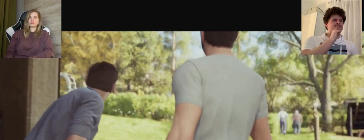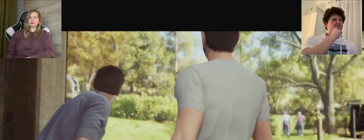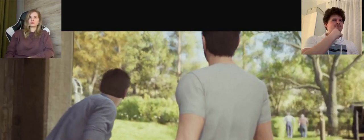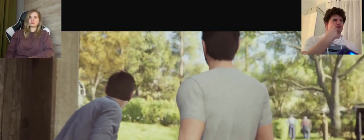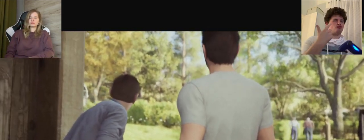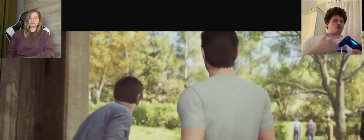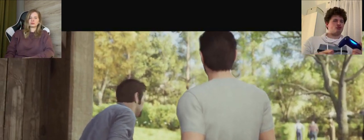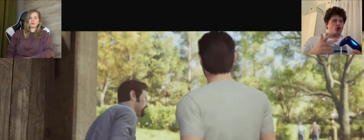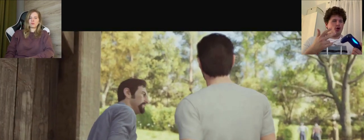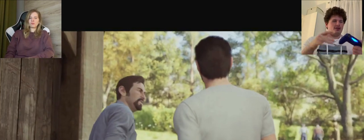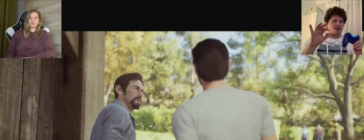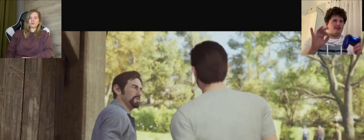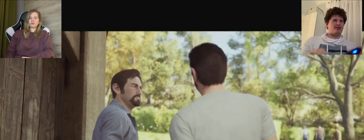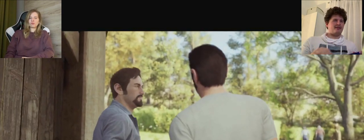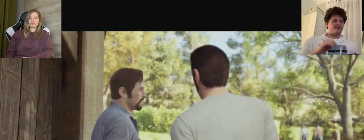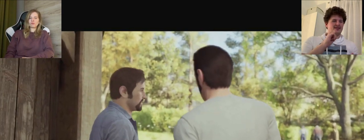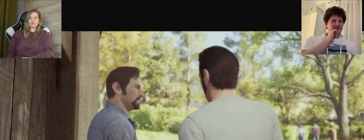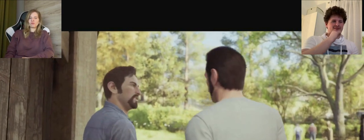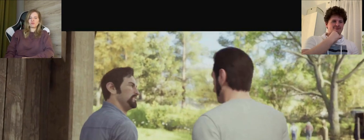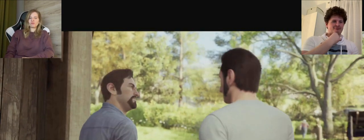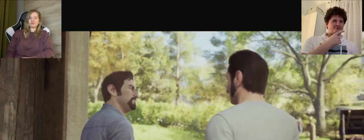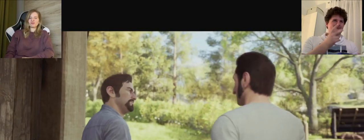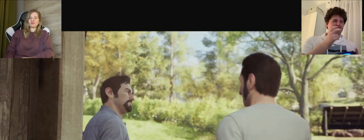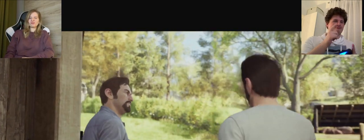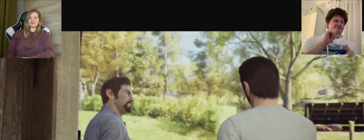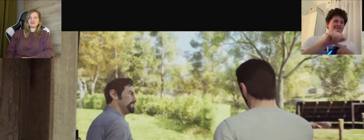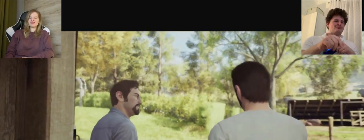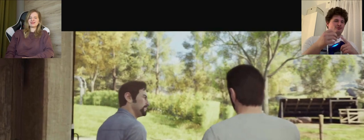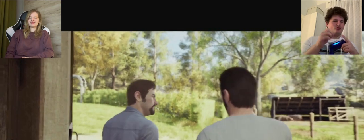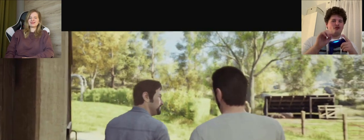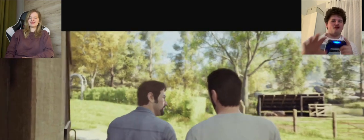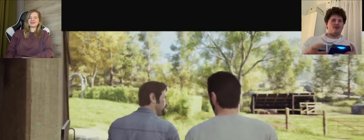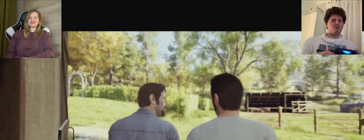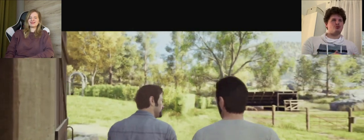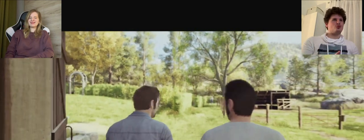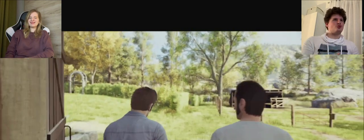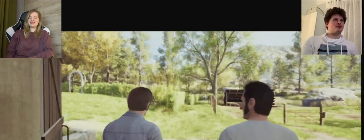A: we are really fucked up that the old men have to match to get their horses back